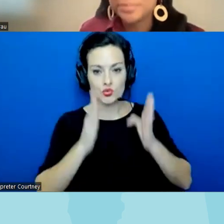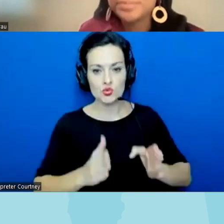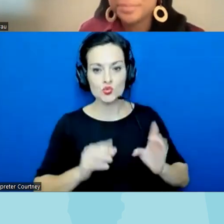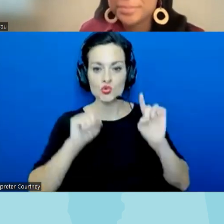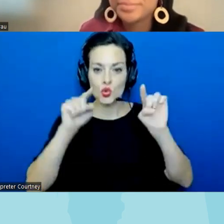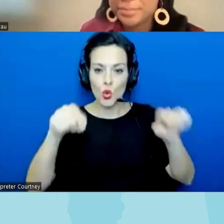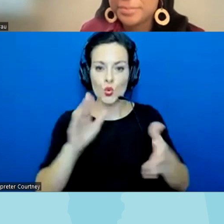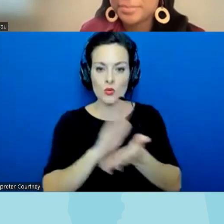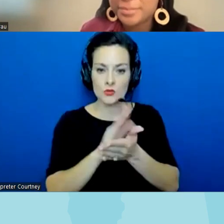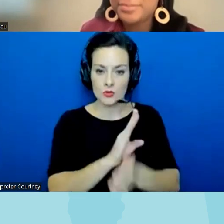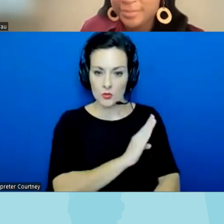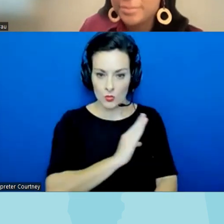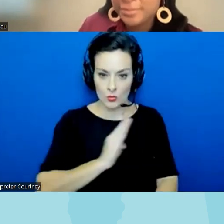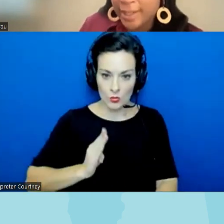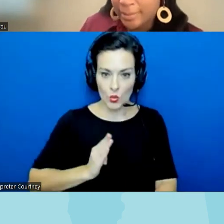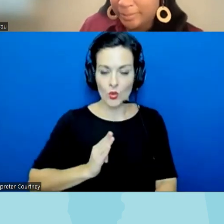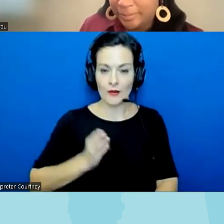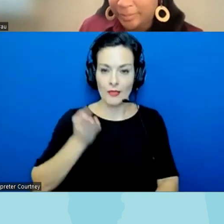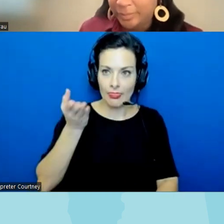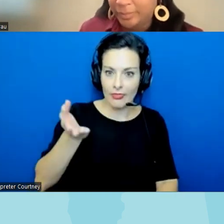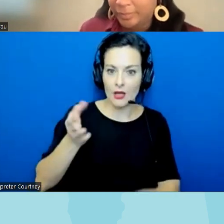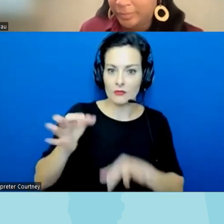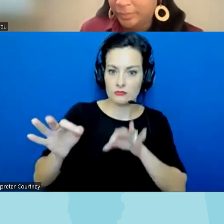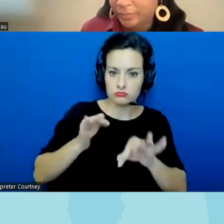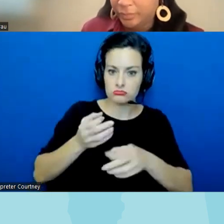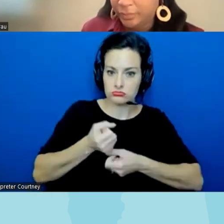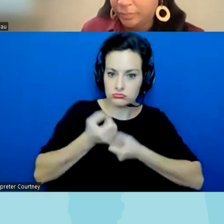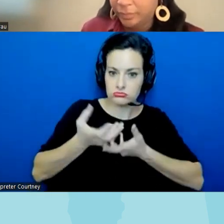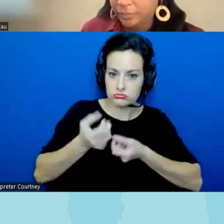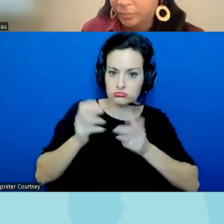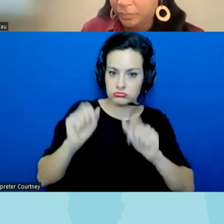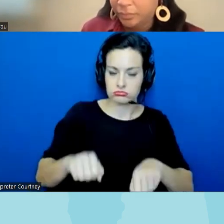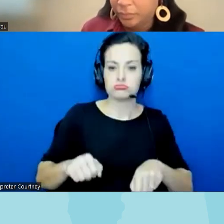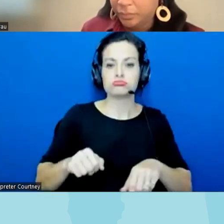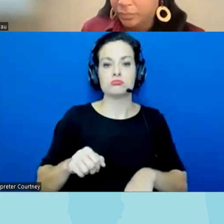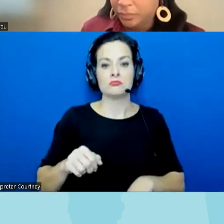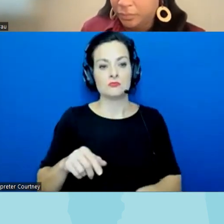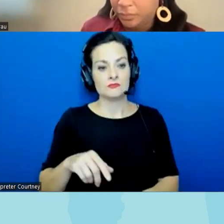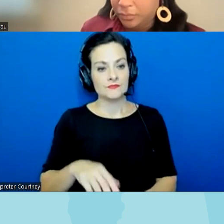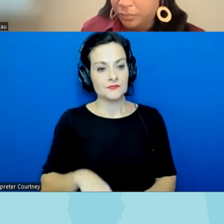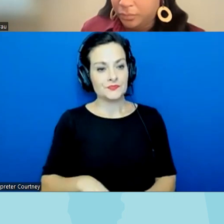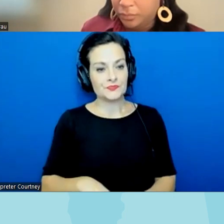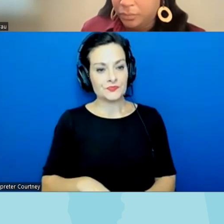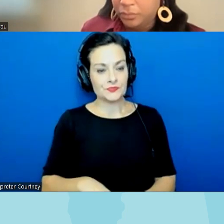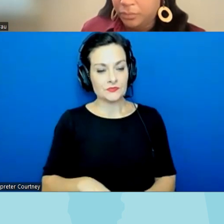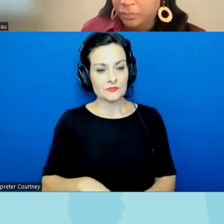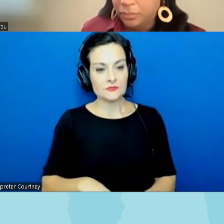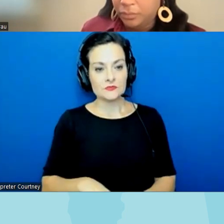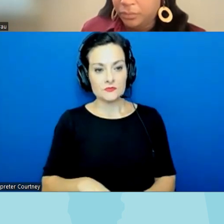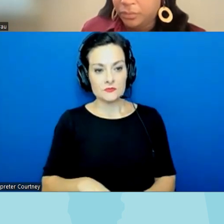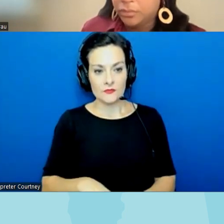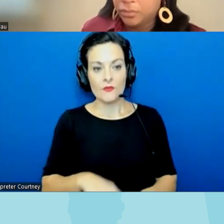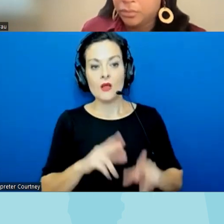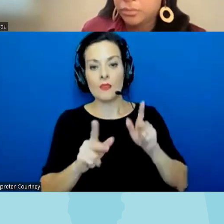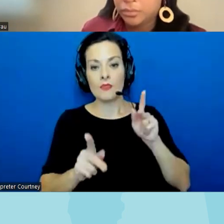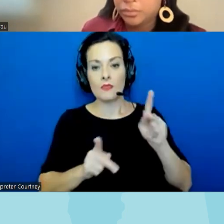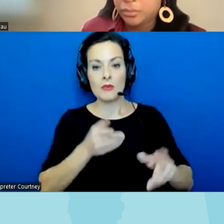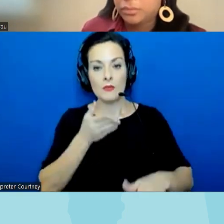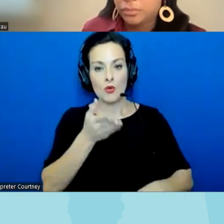boards and speak um they really stand in contrast to to the people the folks who are challenging uh